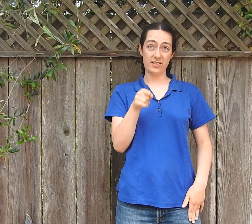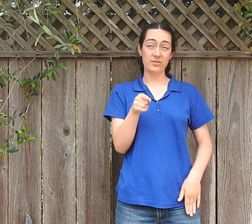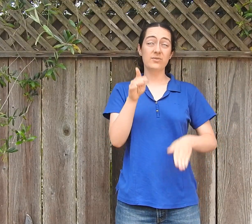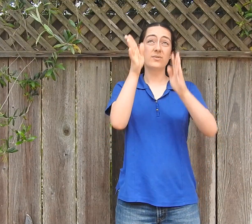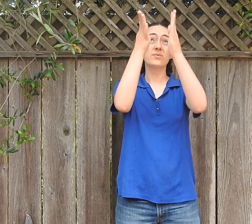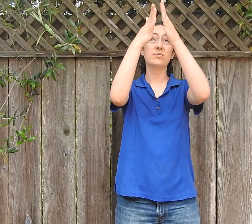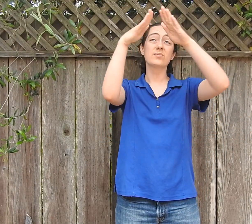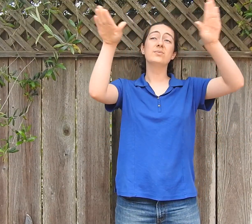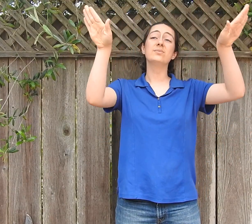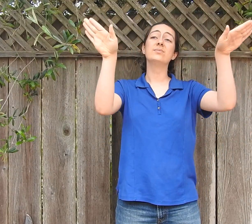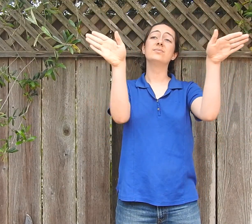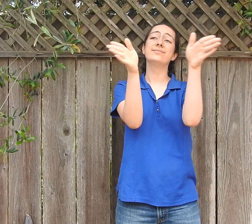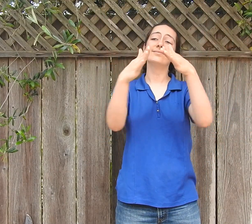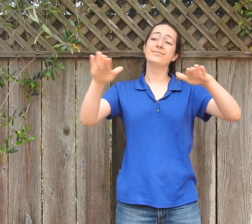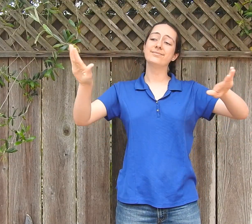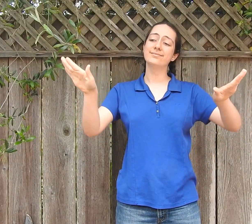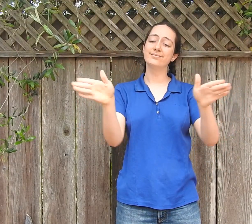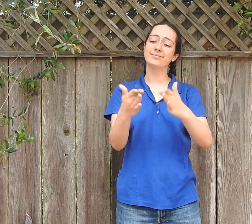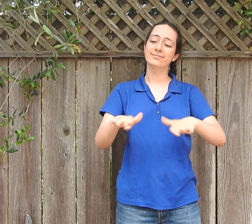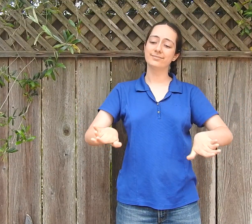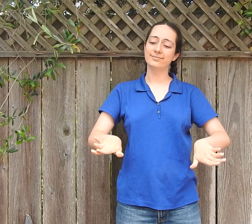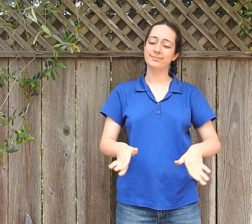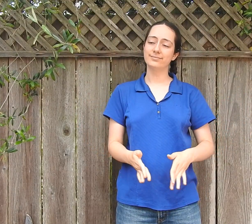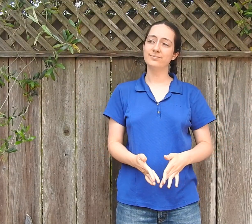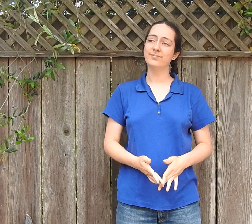Second one nice sweeping shape.